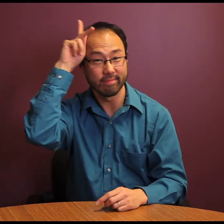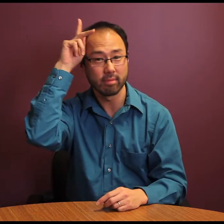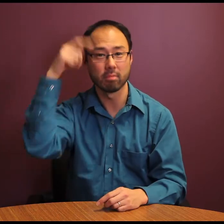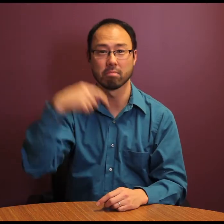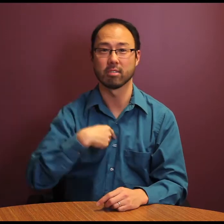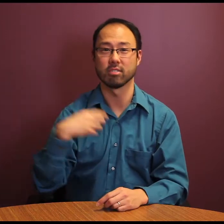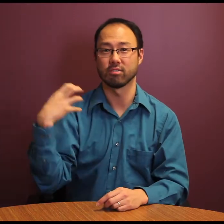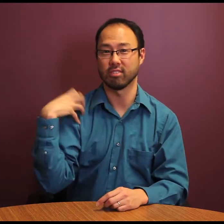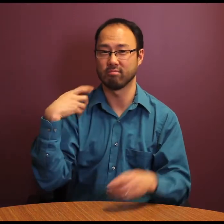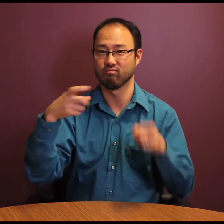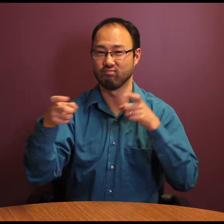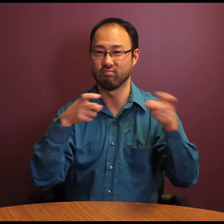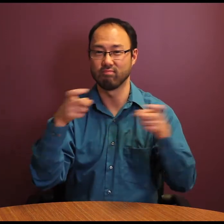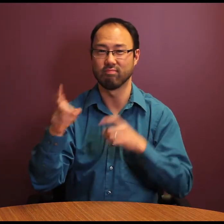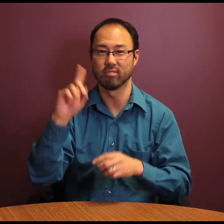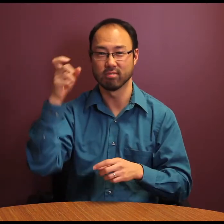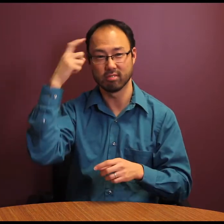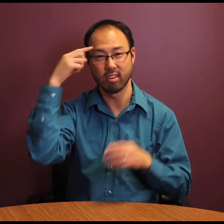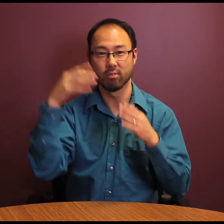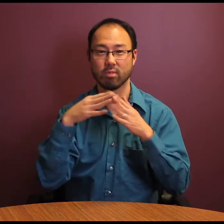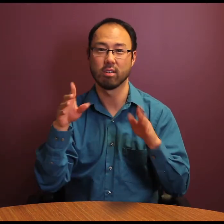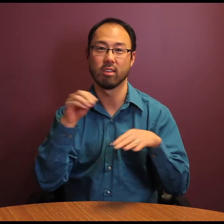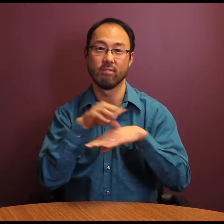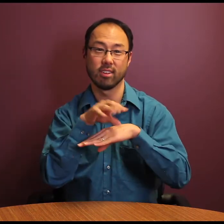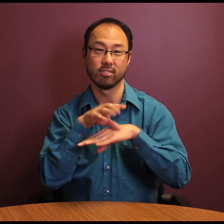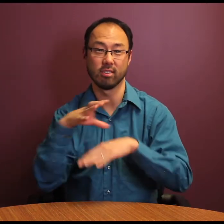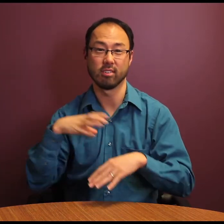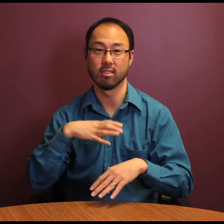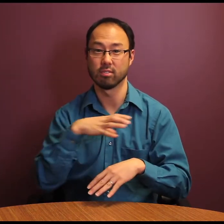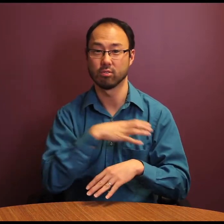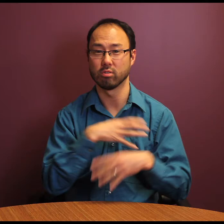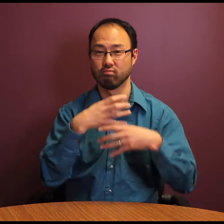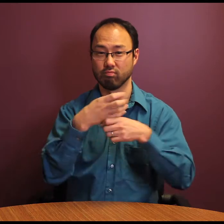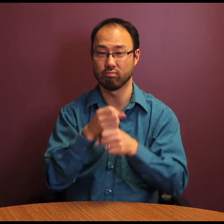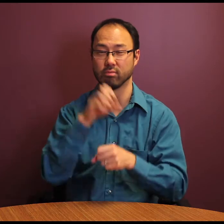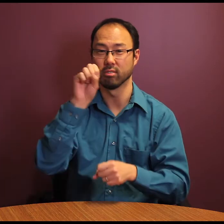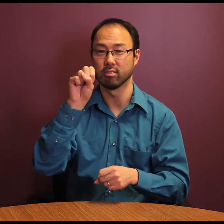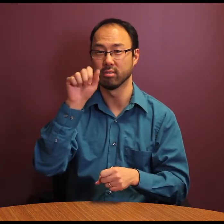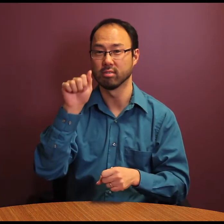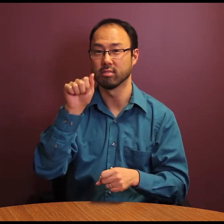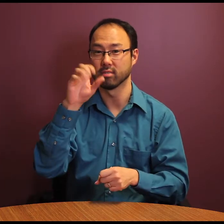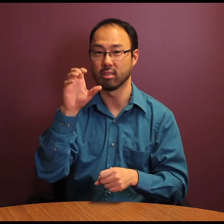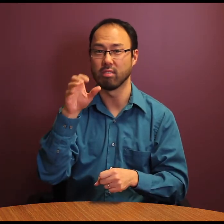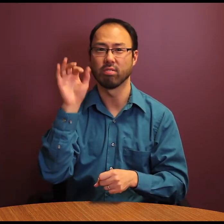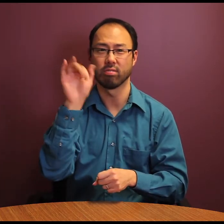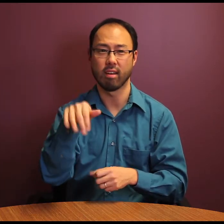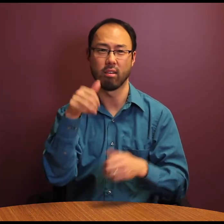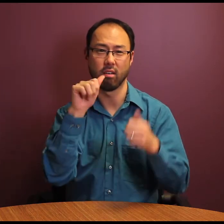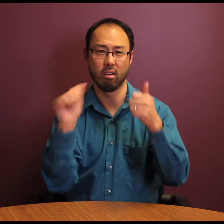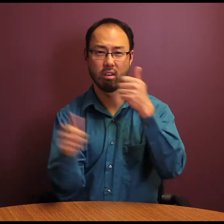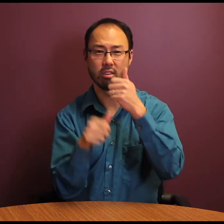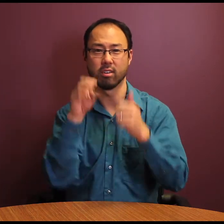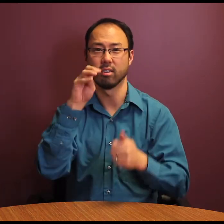the Statewide Advisory Council for the Massachusetts Commission for Deaf and Hard of Hearing.